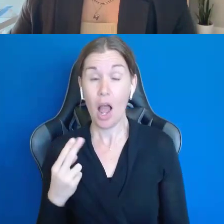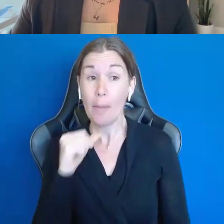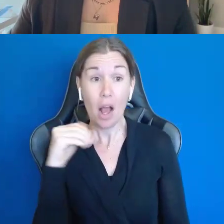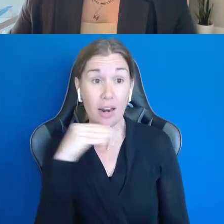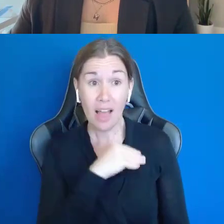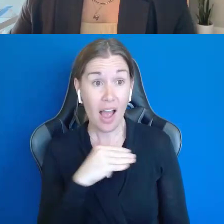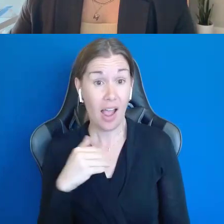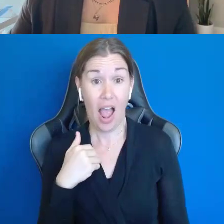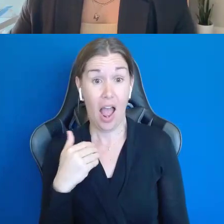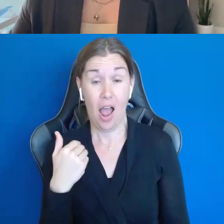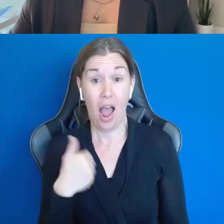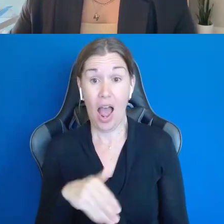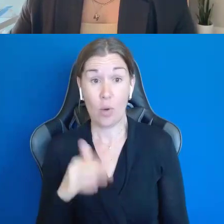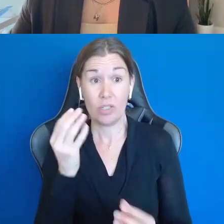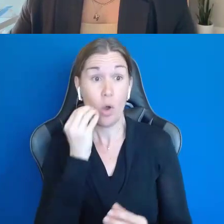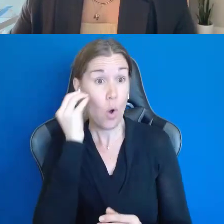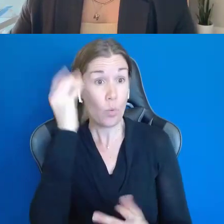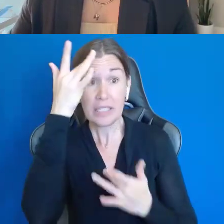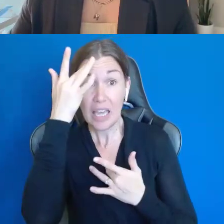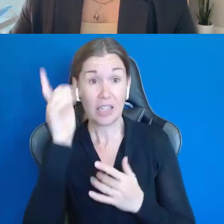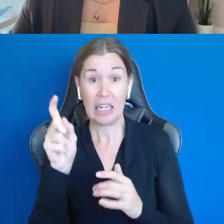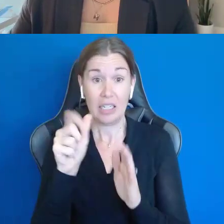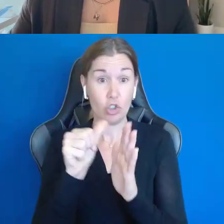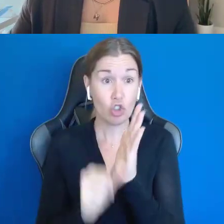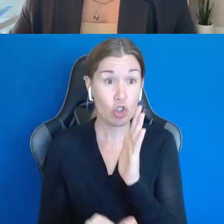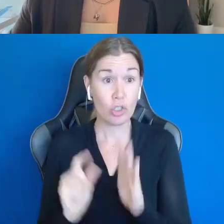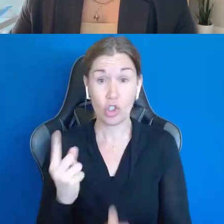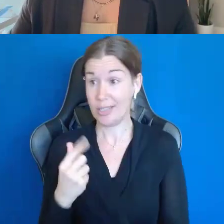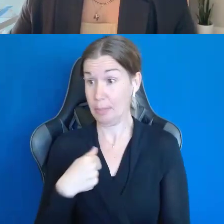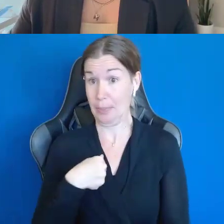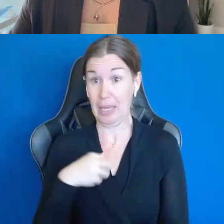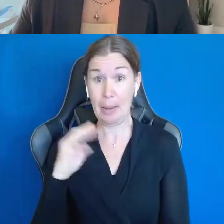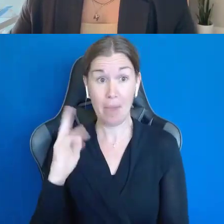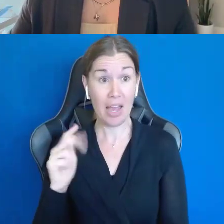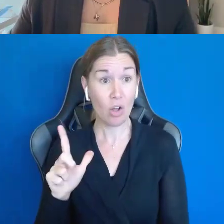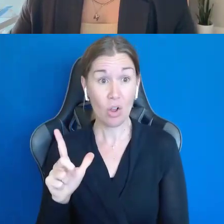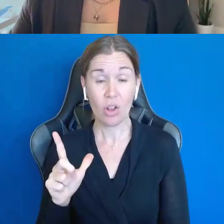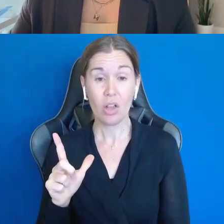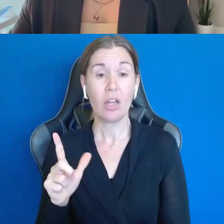That's how this worked. I needed surgery, and it was just me and Michael, and I thought,